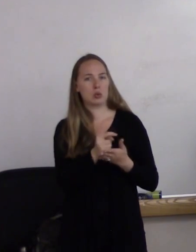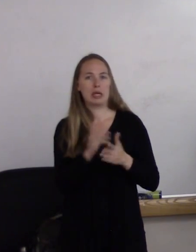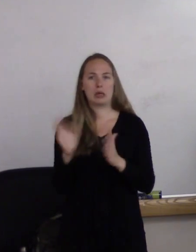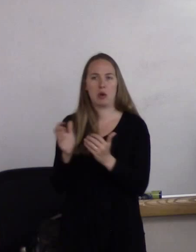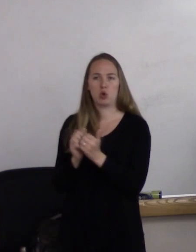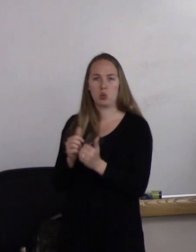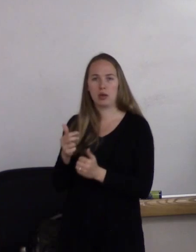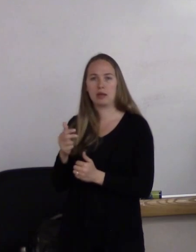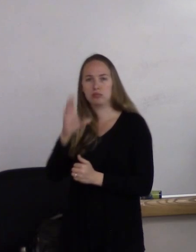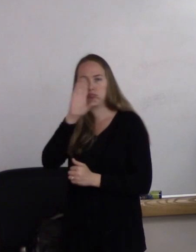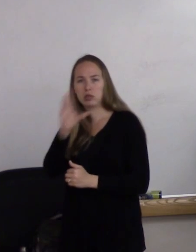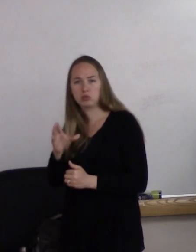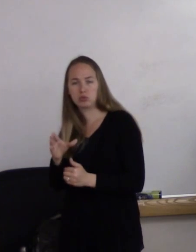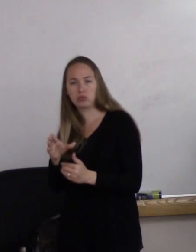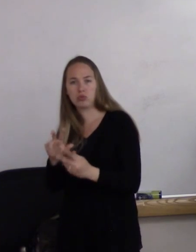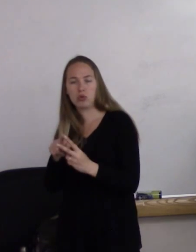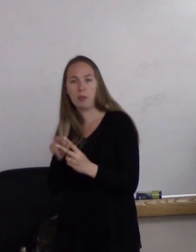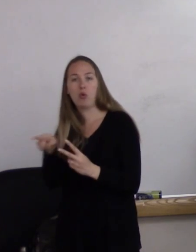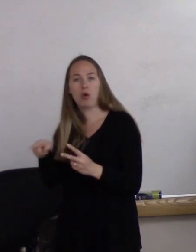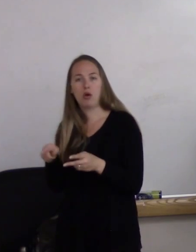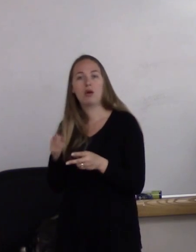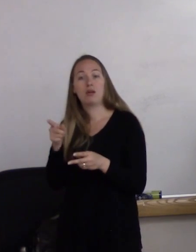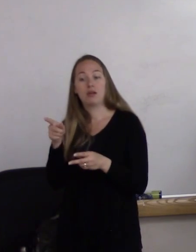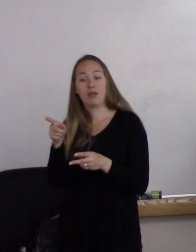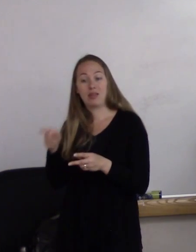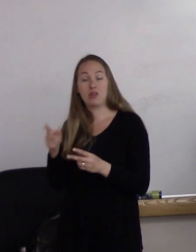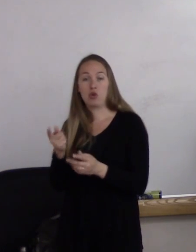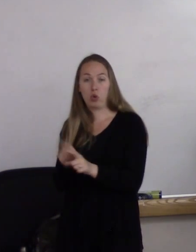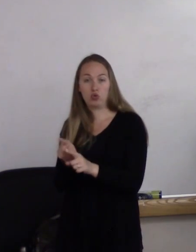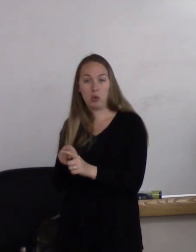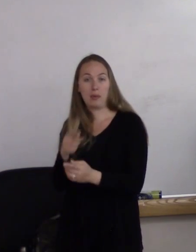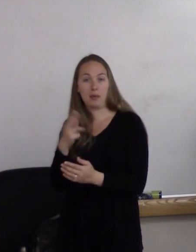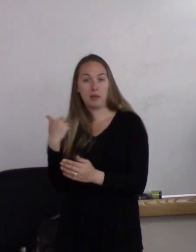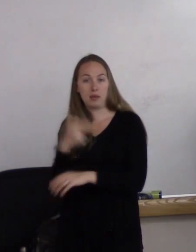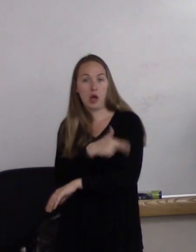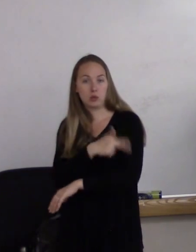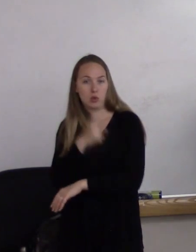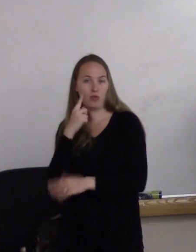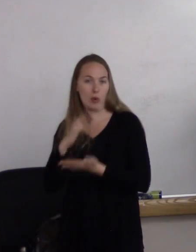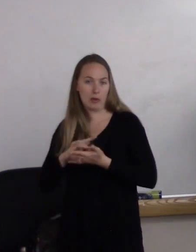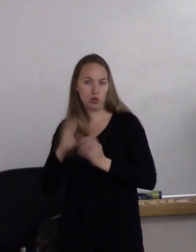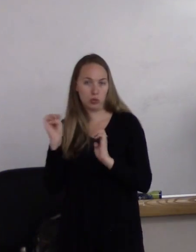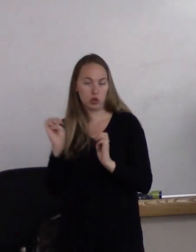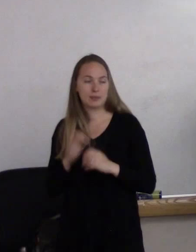who also are at the hospital for a medical emergency. We have specific scenarios.